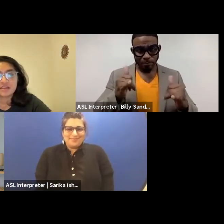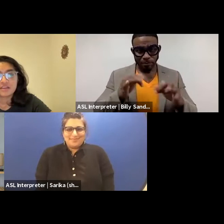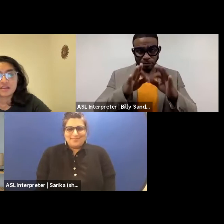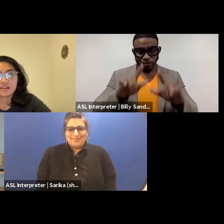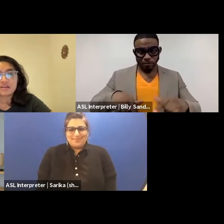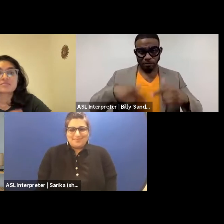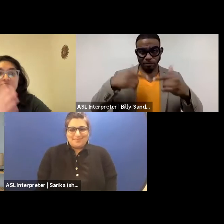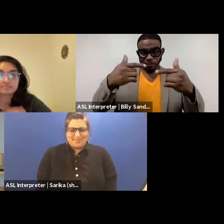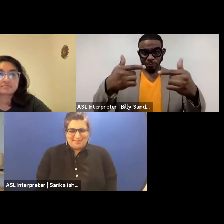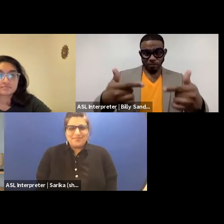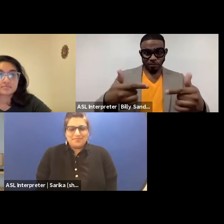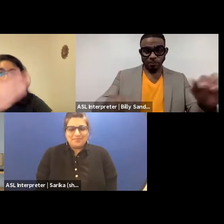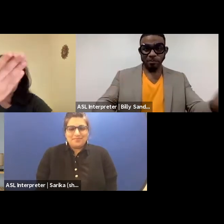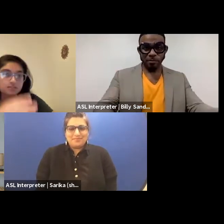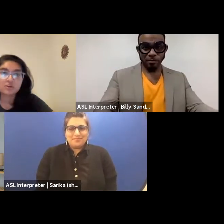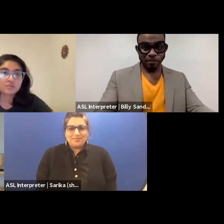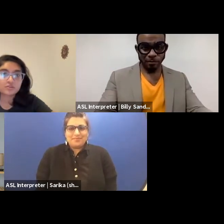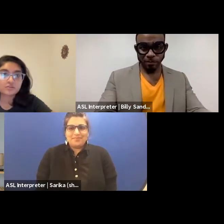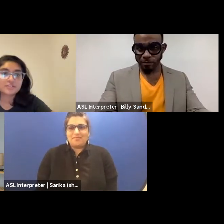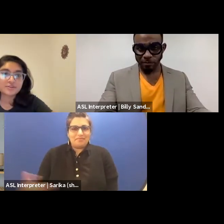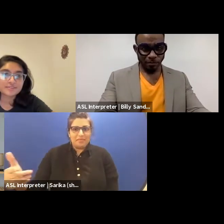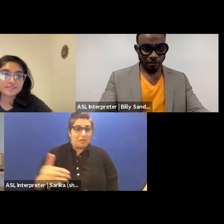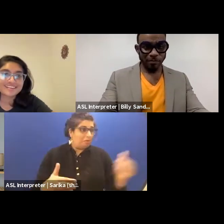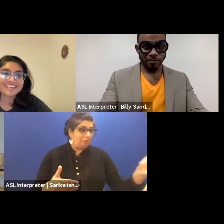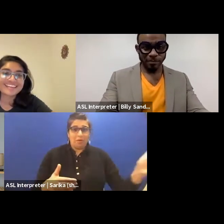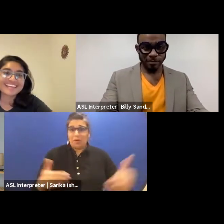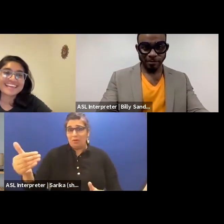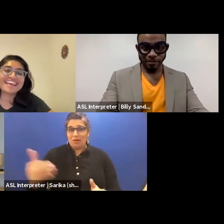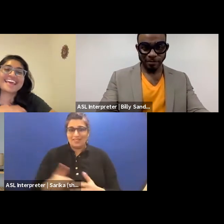(Karishma and Charles speech overlaps) Go, go, go. No, no. Continue. Please Karishma, after you.